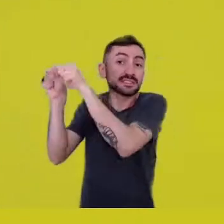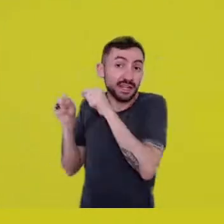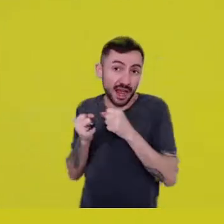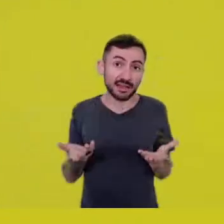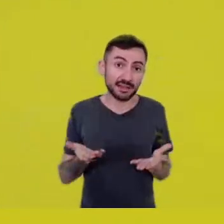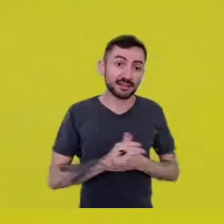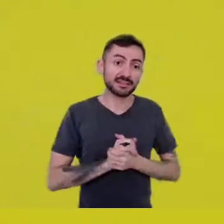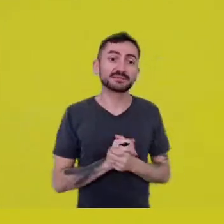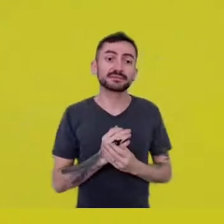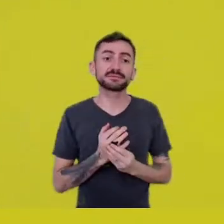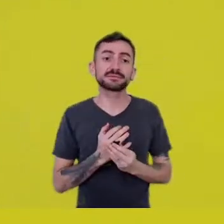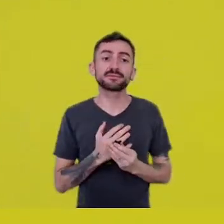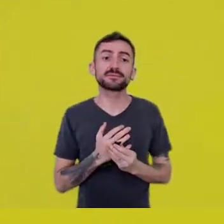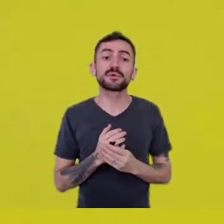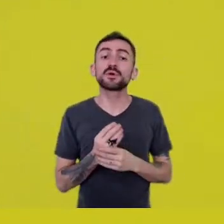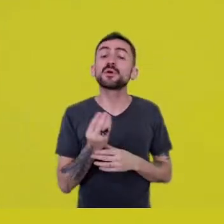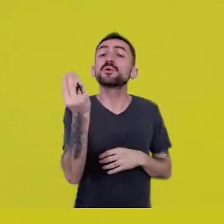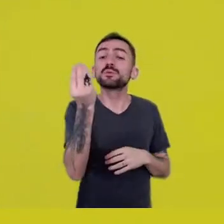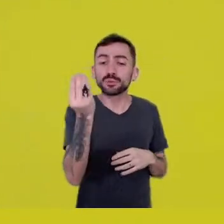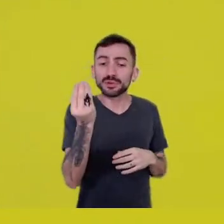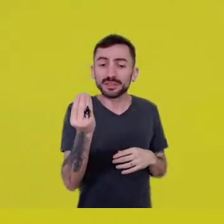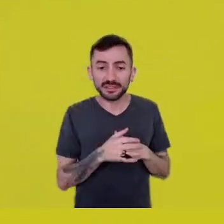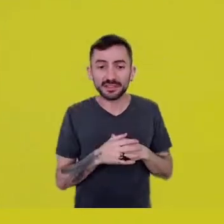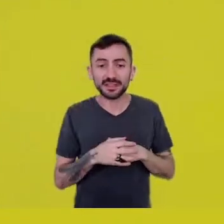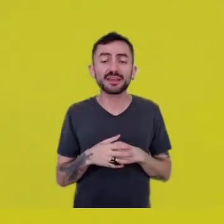Because if, historically, fields were built